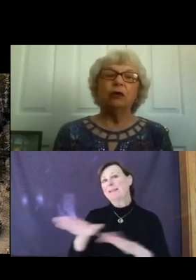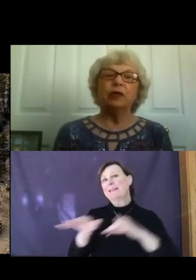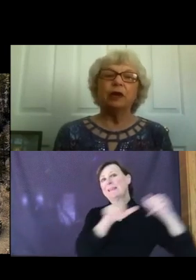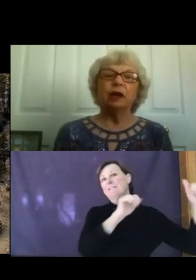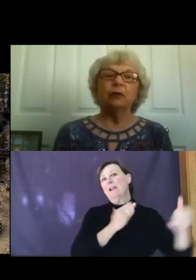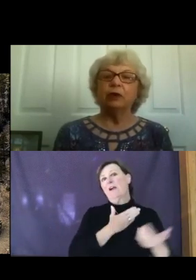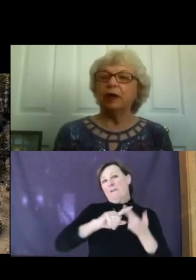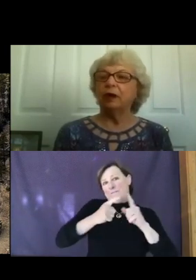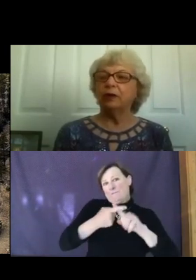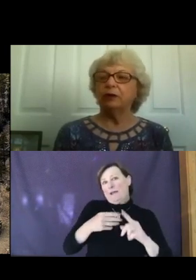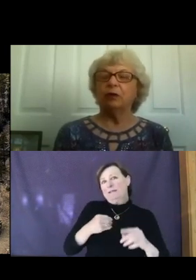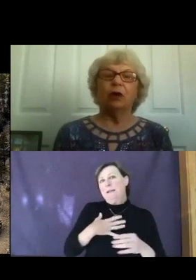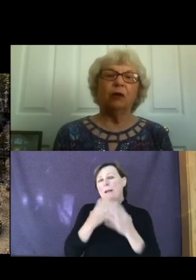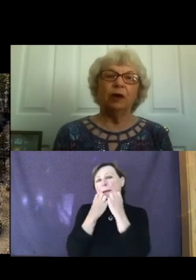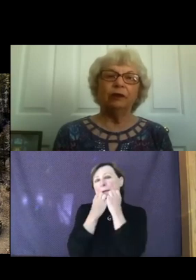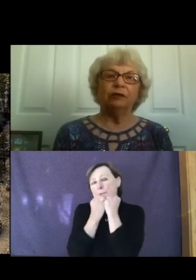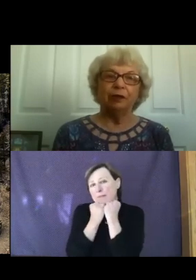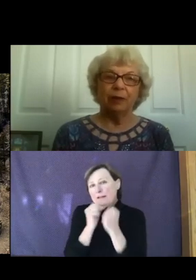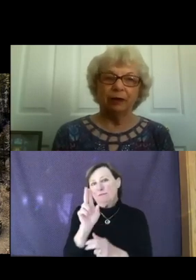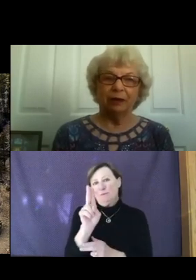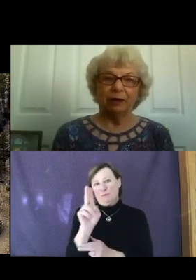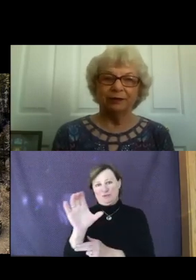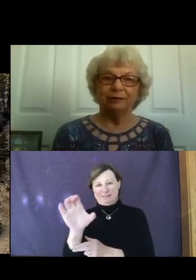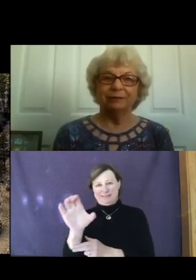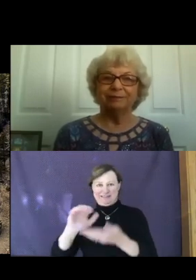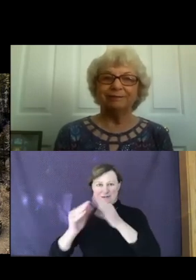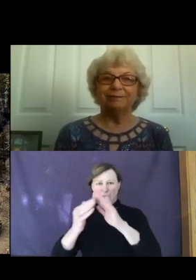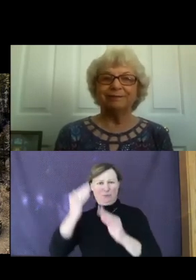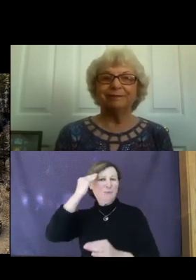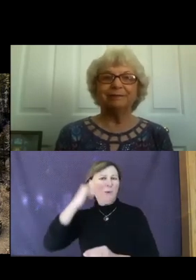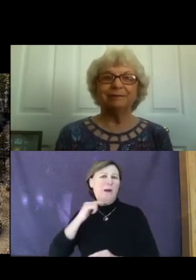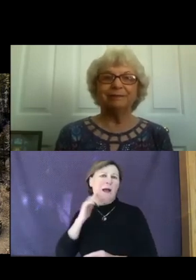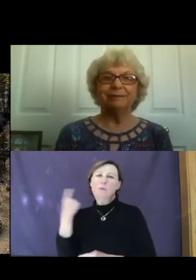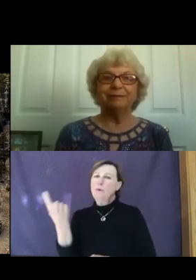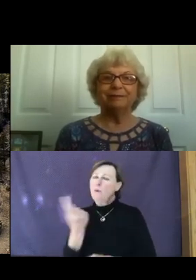that I will carry you always in my heart.